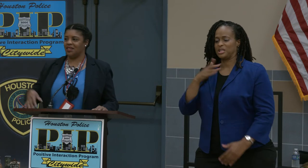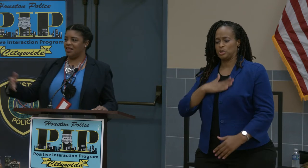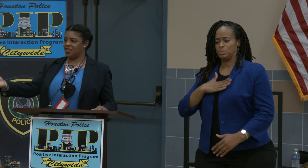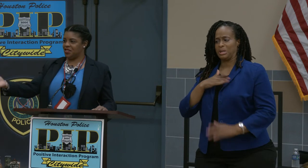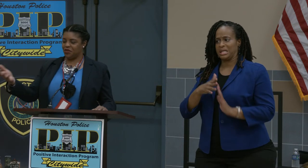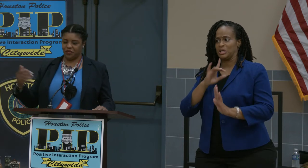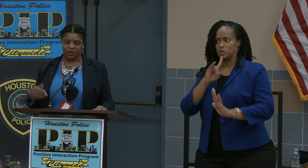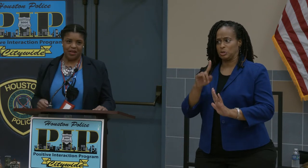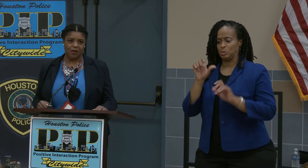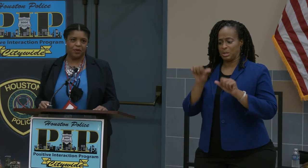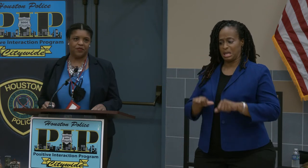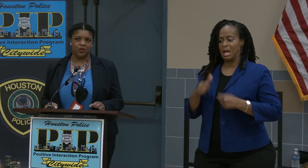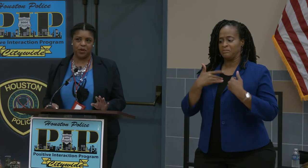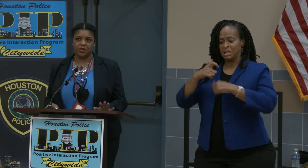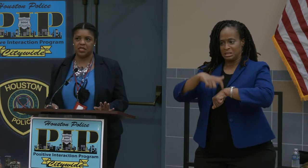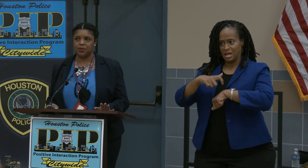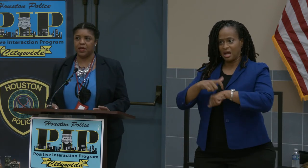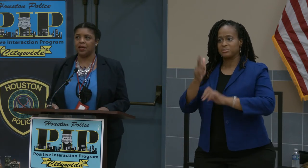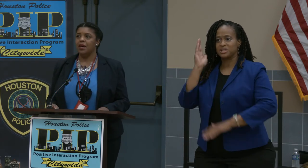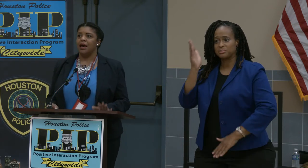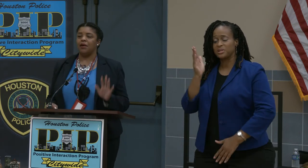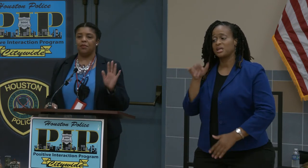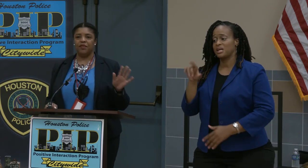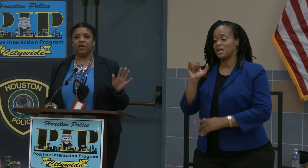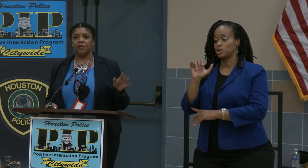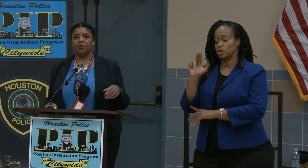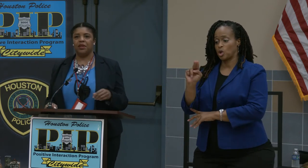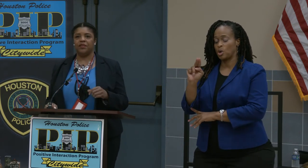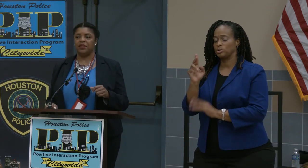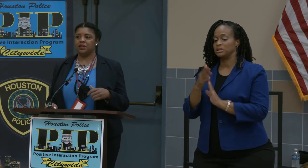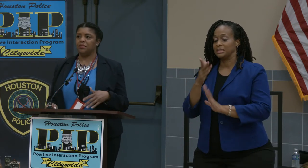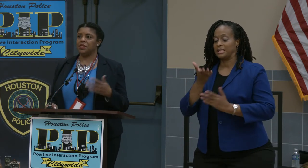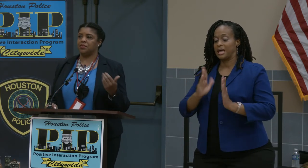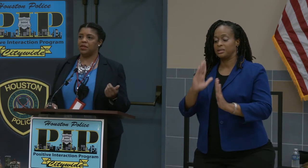and Joan for allowing me a few moments to speak. I will be very brief. As Joan mentioned my name